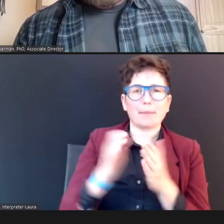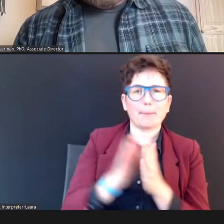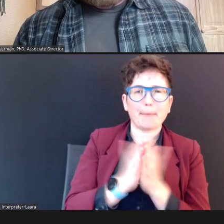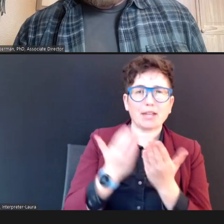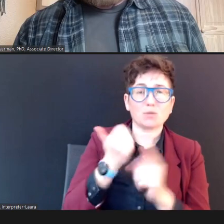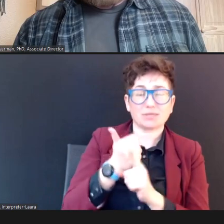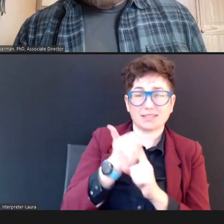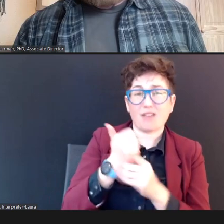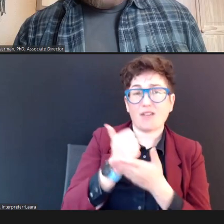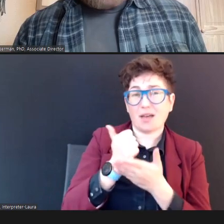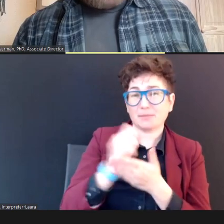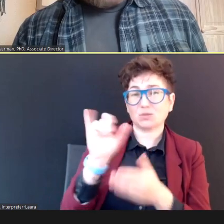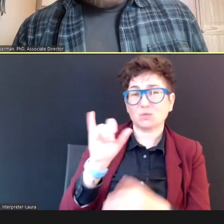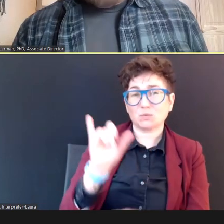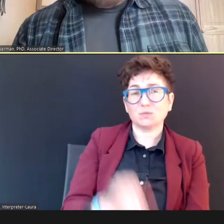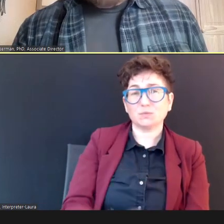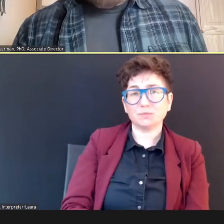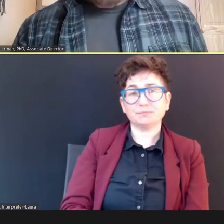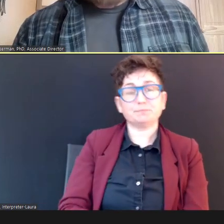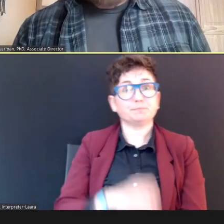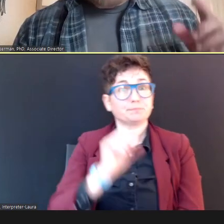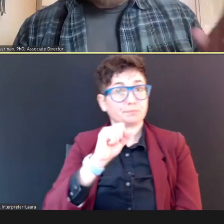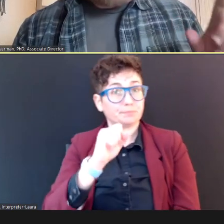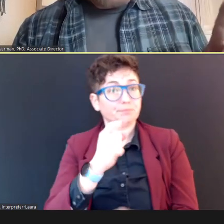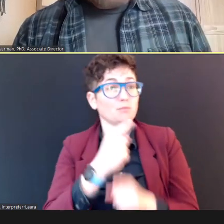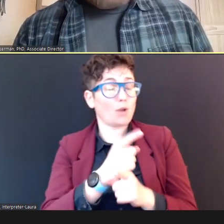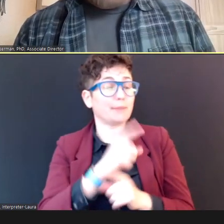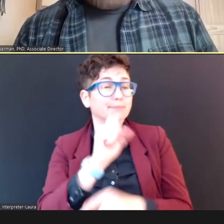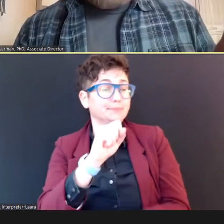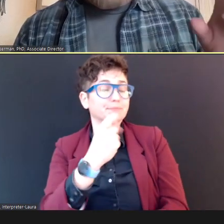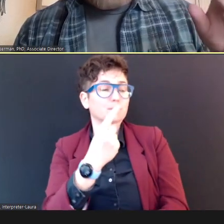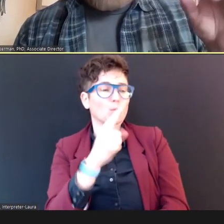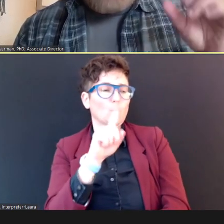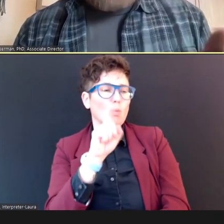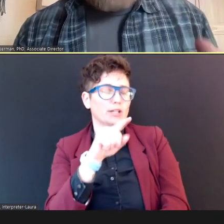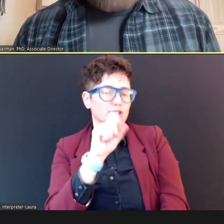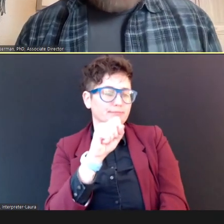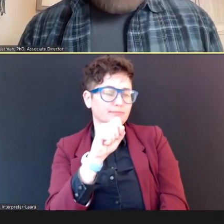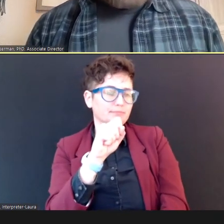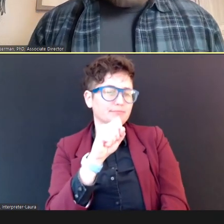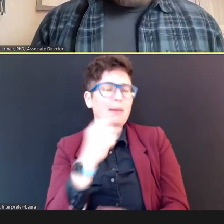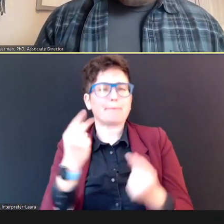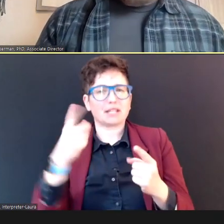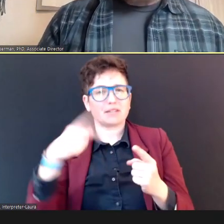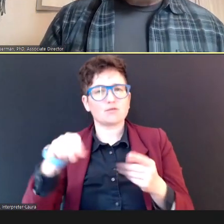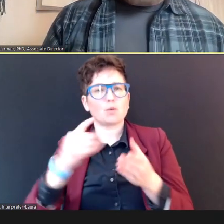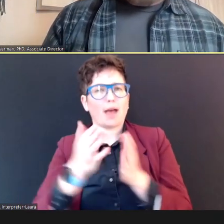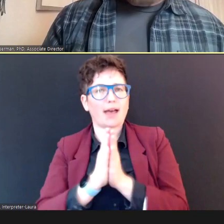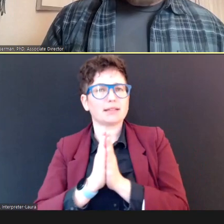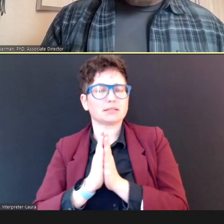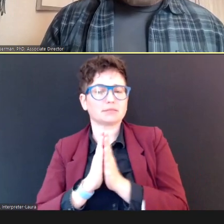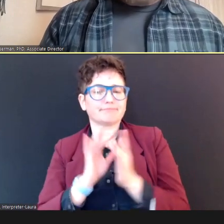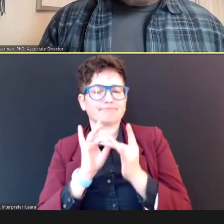Yeah, Terry, and, you know, one of the questions (an electronic tone), a number of you asked was related to screening